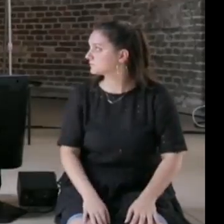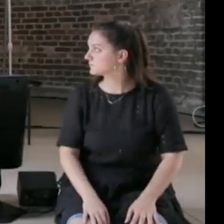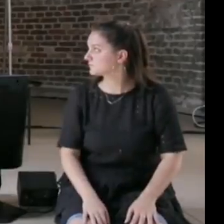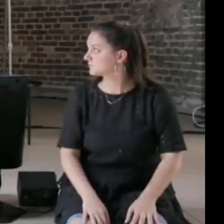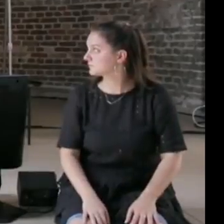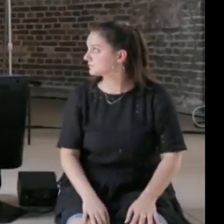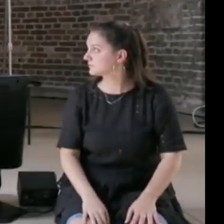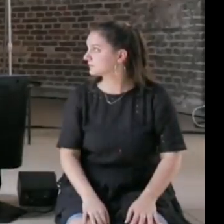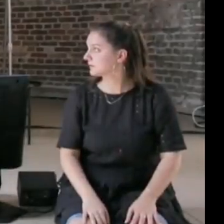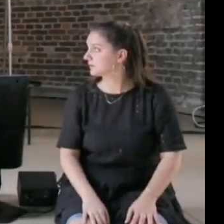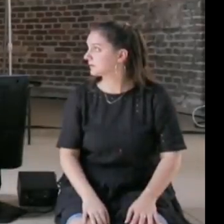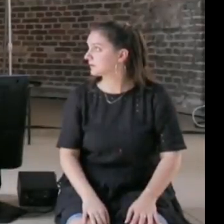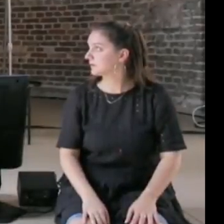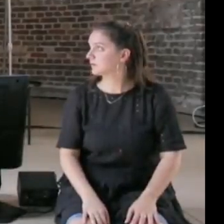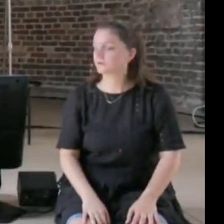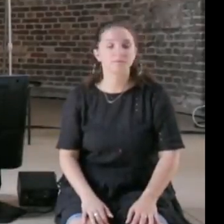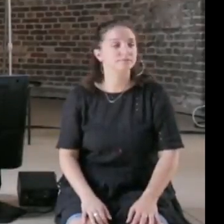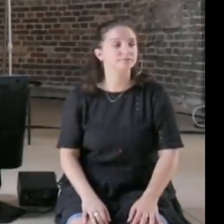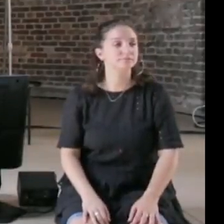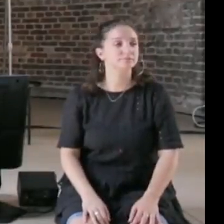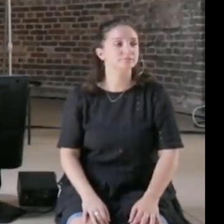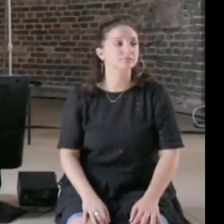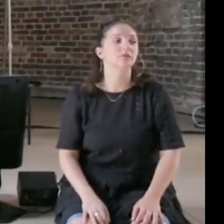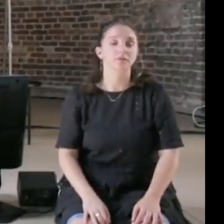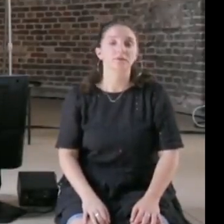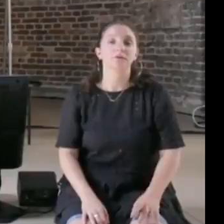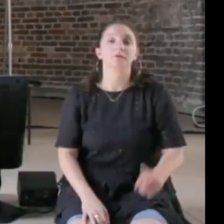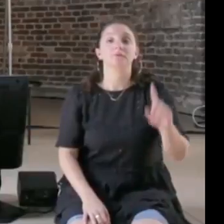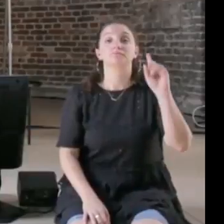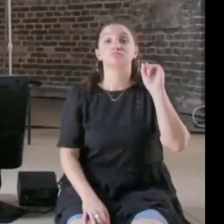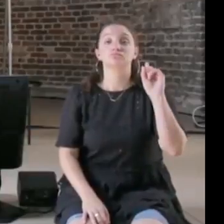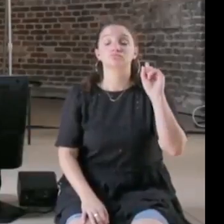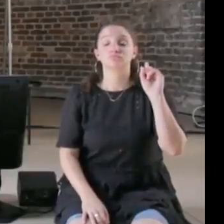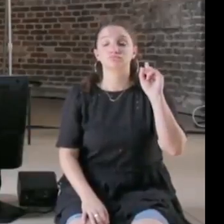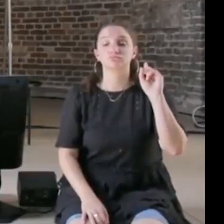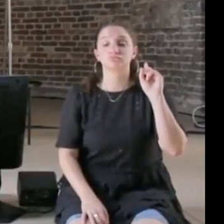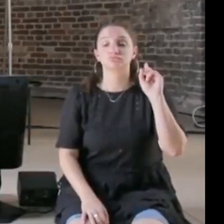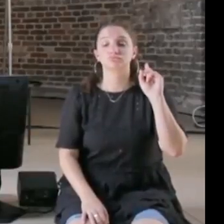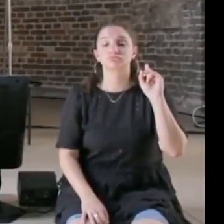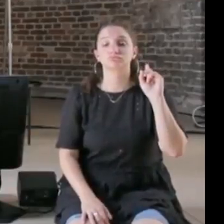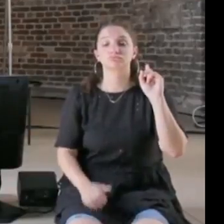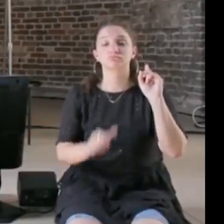Well I don't think that necessarily just because there are technological developments